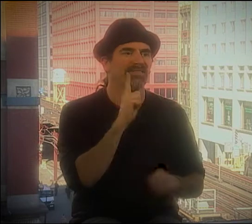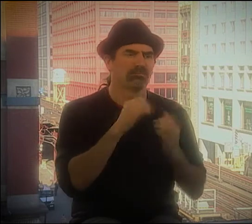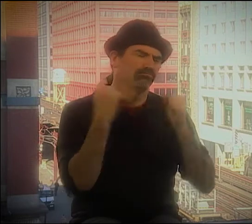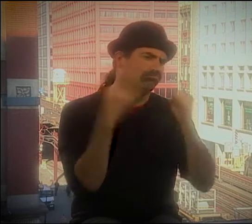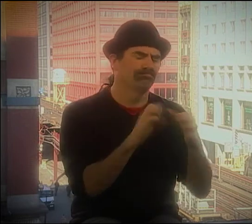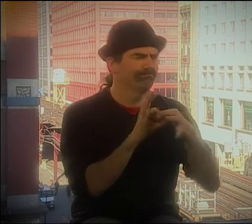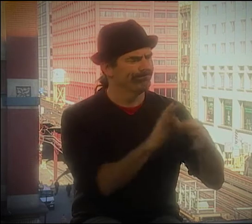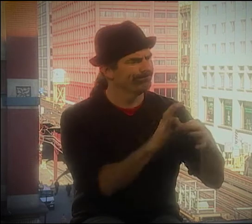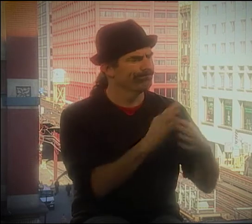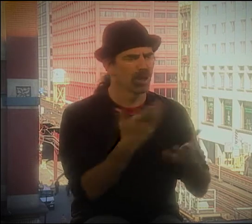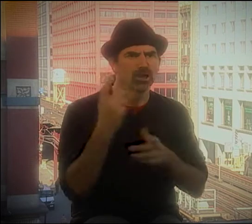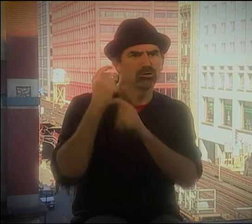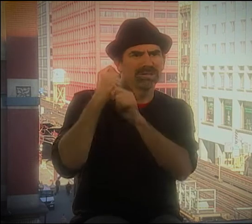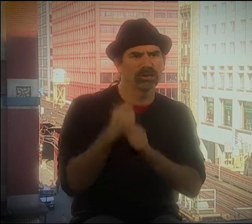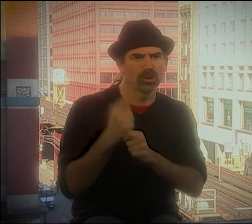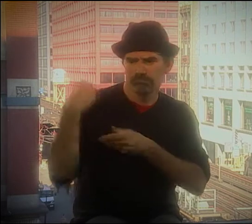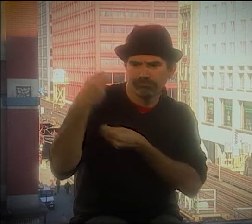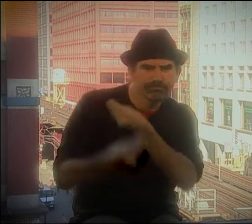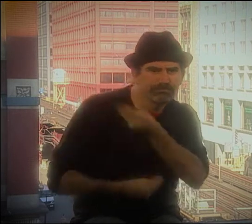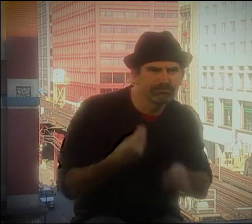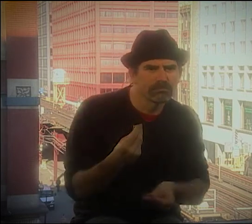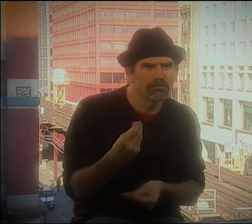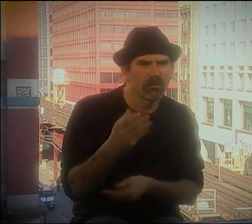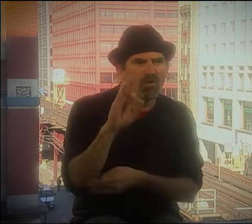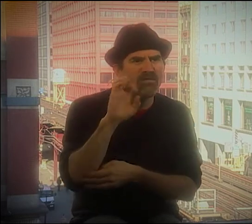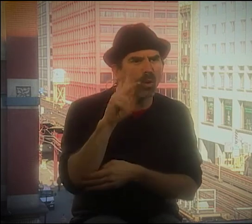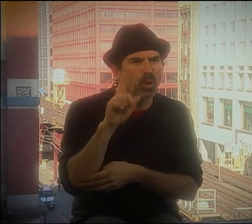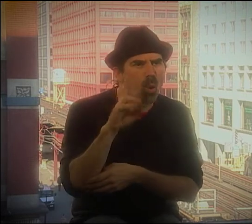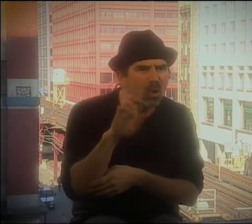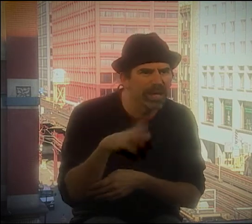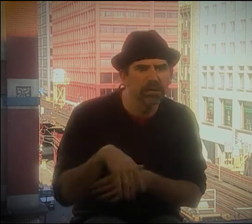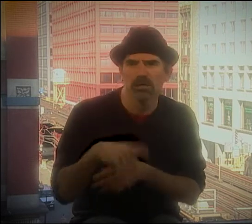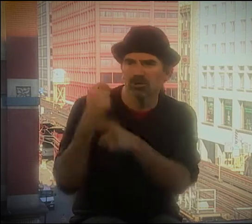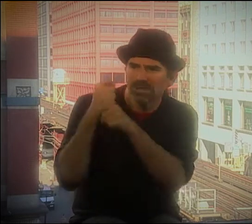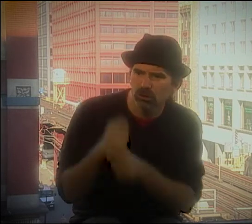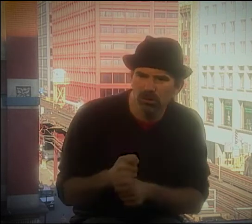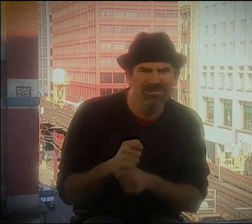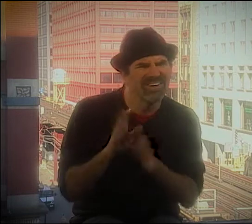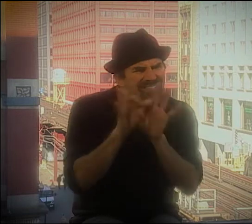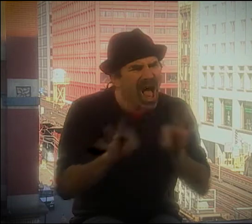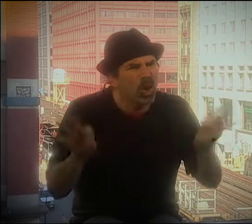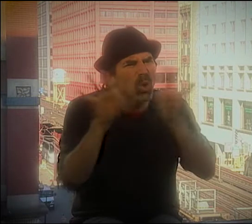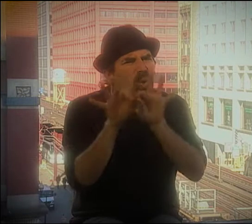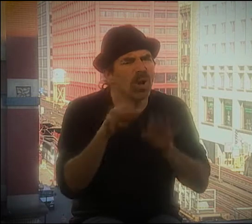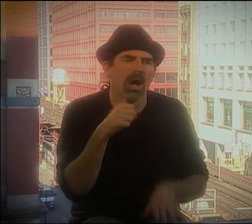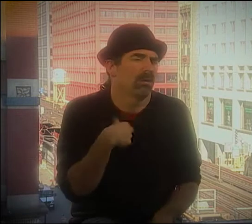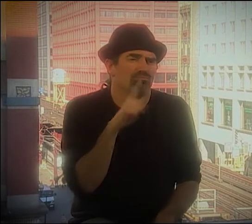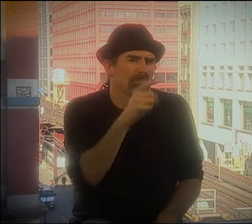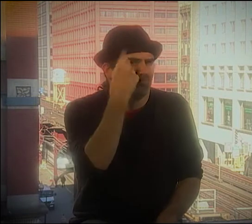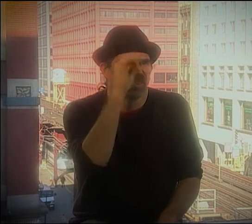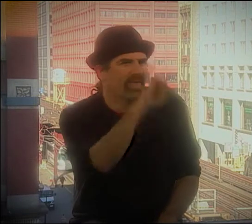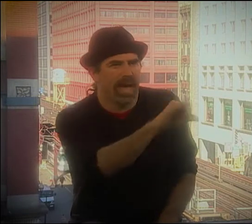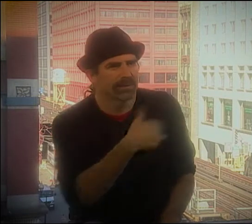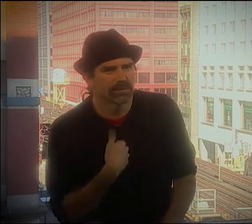THE HEARING ARTS COMMUNITY WAS VERY STRONG AND WELL-ESTABLISHED AND, YOU KNOW, WITH ALL THESE TRADITIONS AND FOLKLORE.